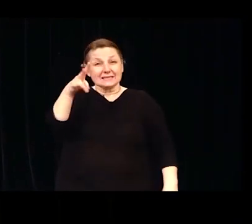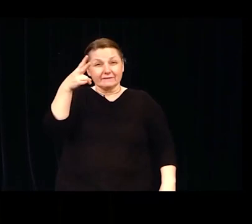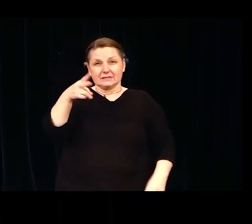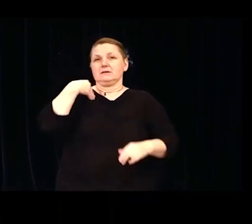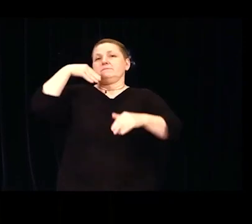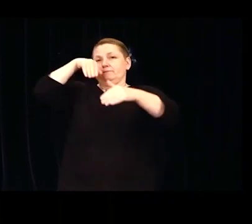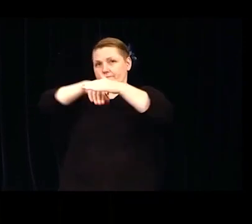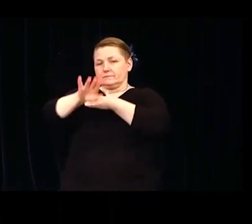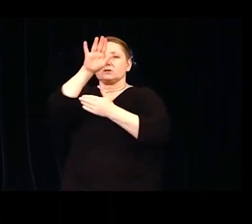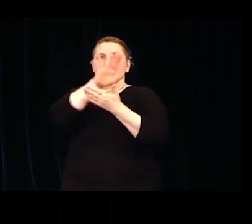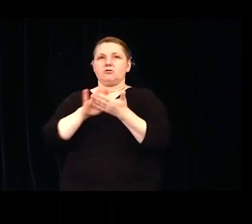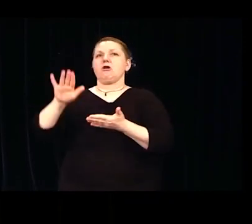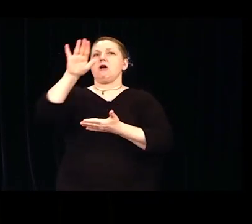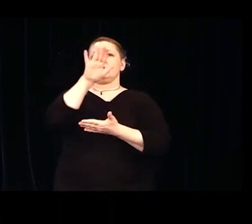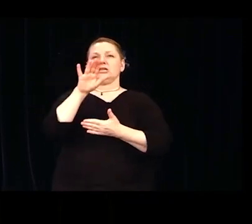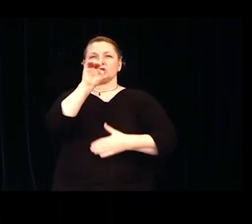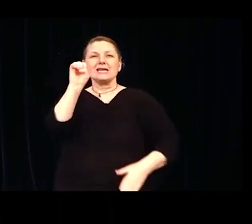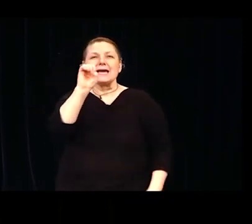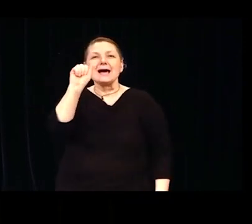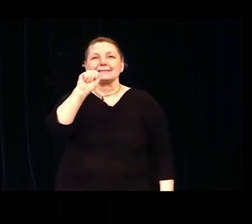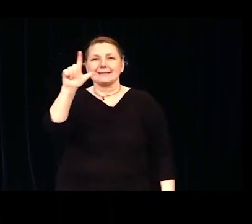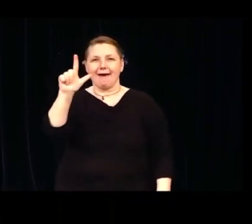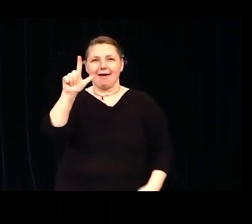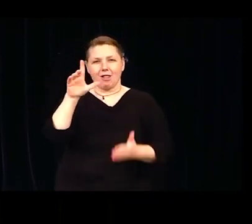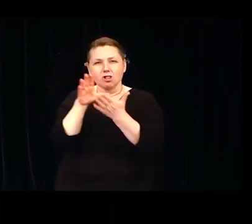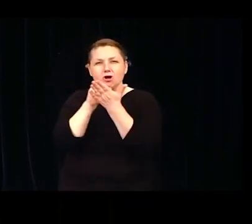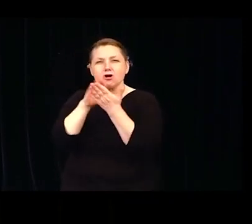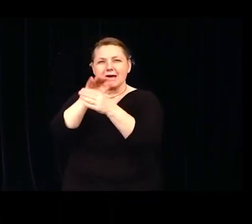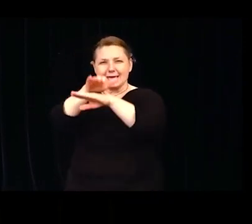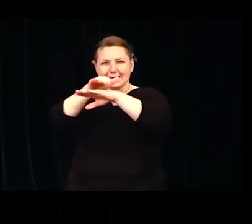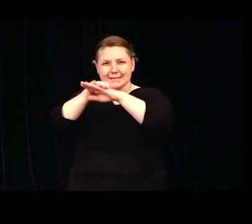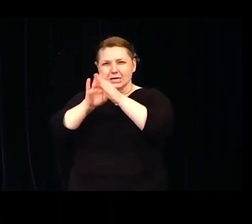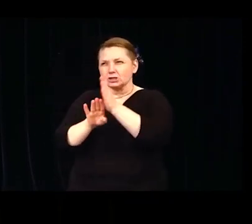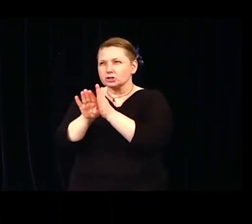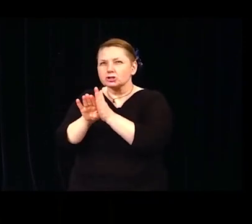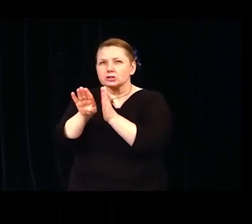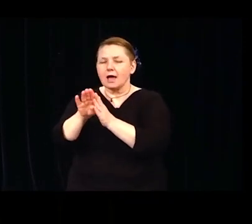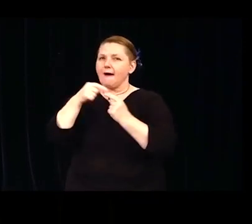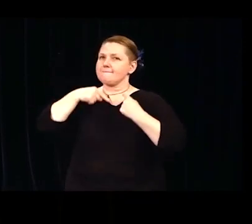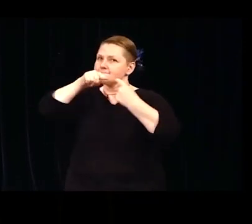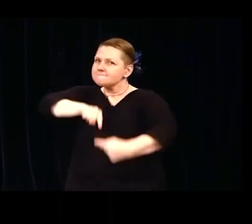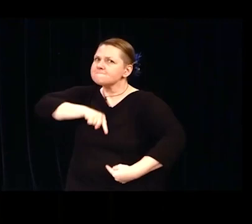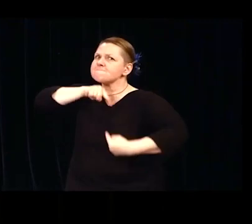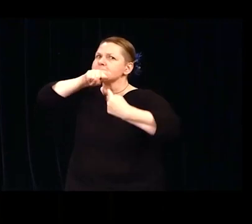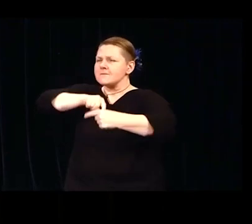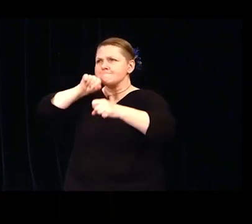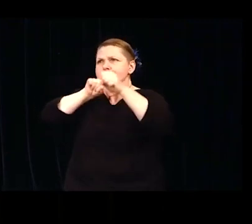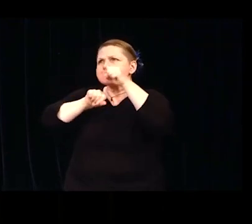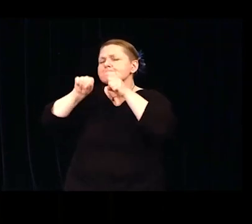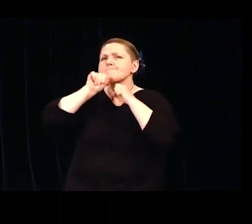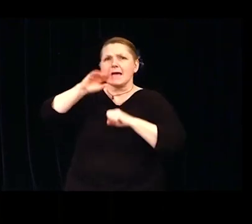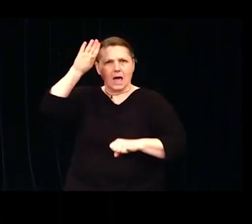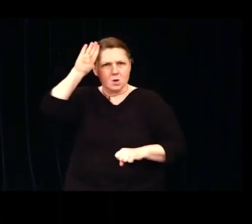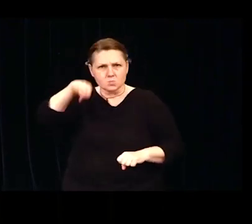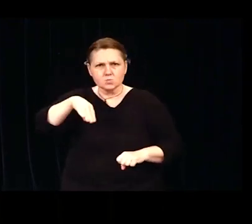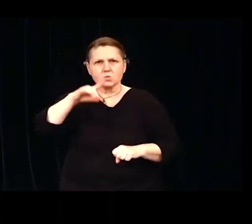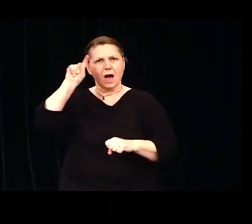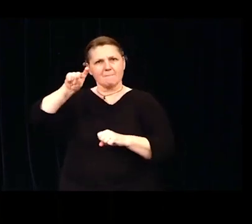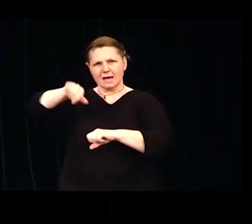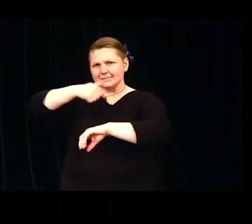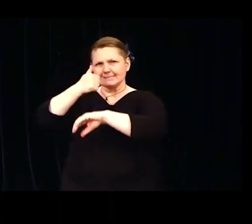in the ESL program. I struggled many times because I knew that I had to work harder than an English speaker,